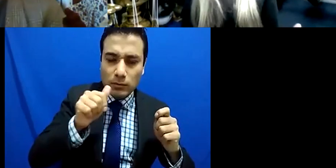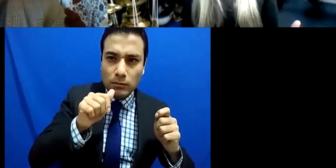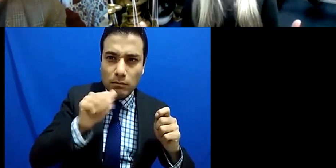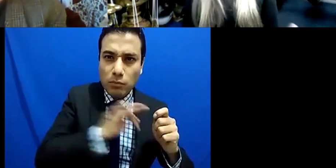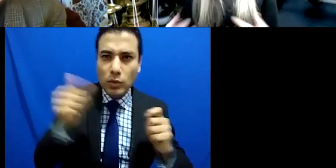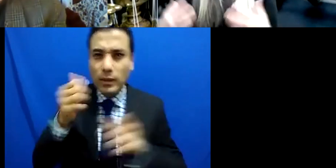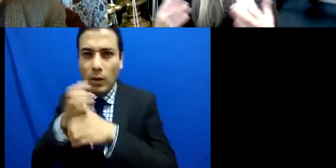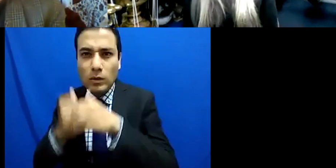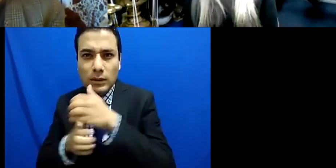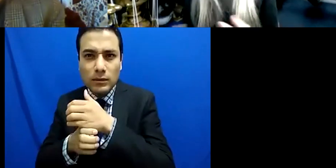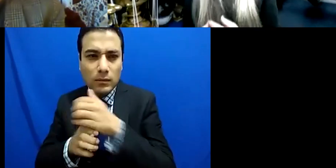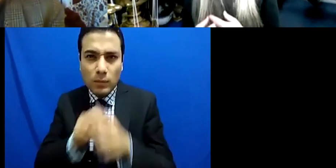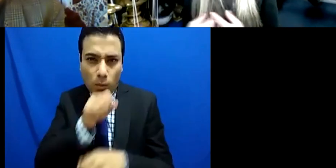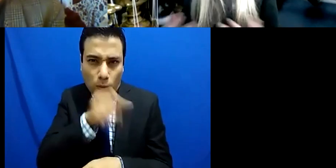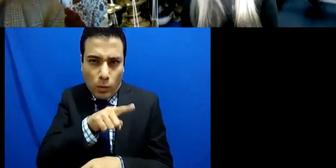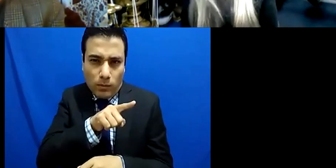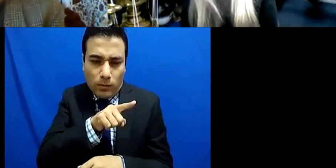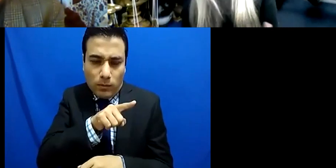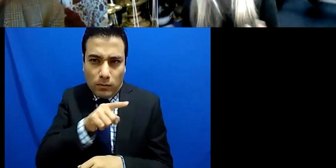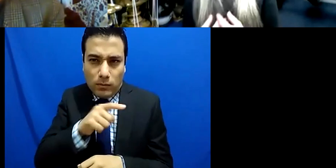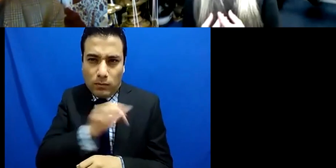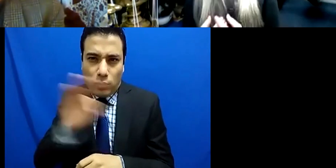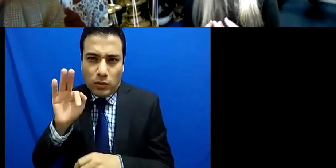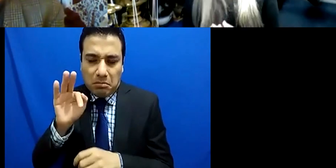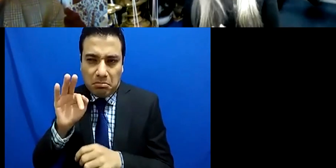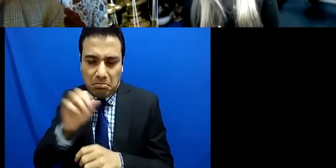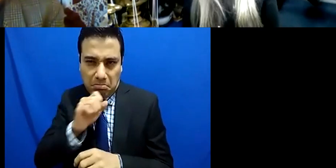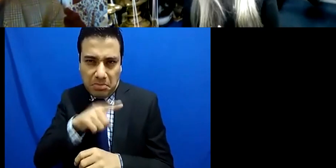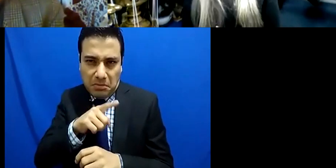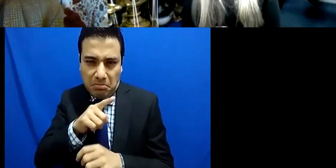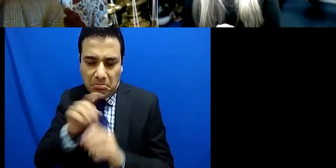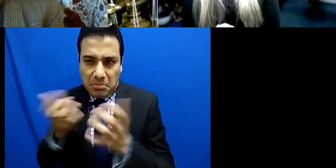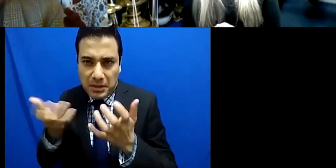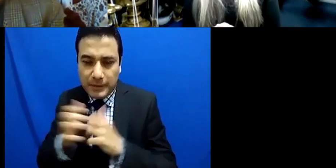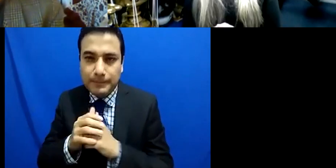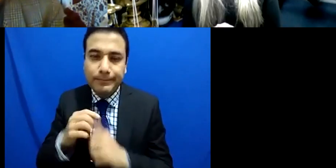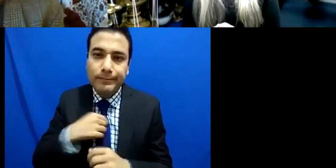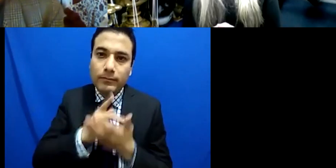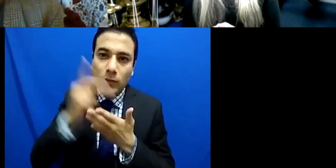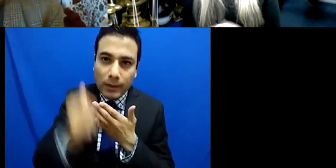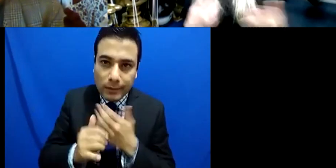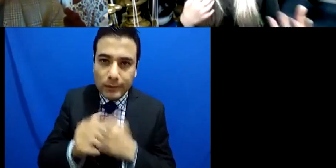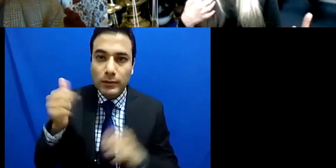with projects, with people, with collaborations, with all sorts of things and I mean I think